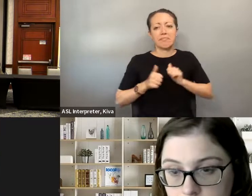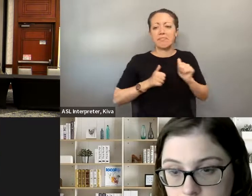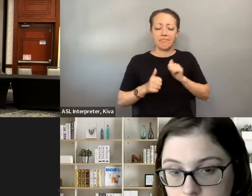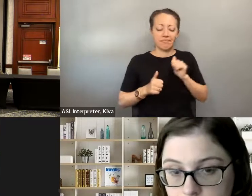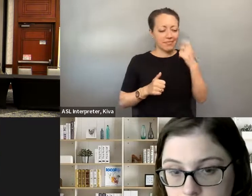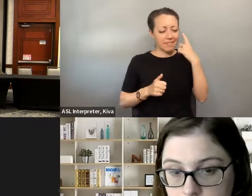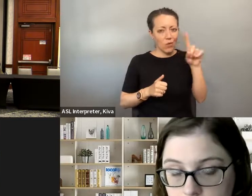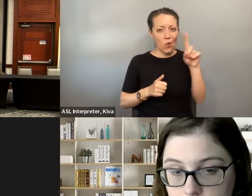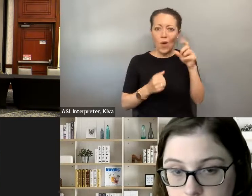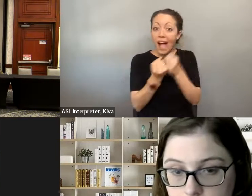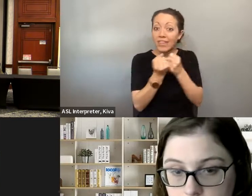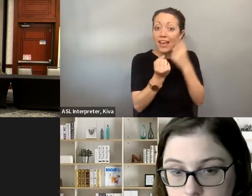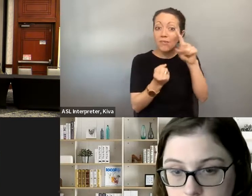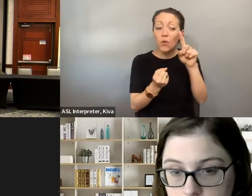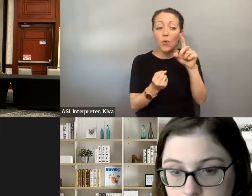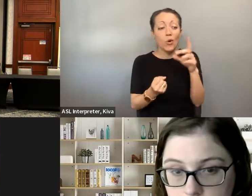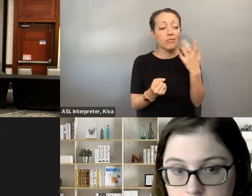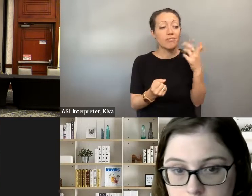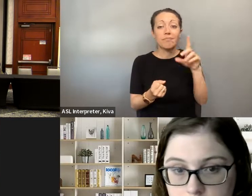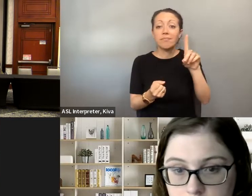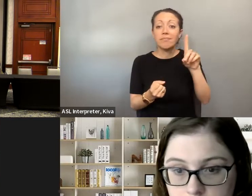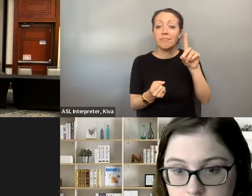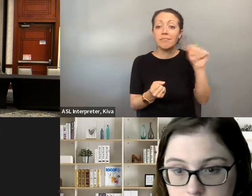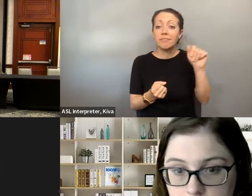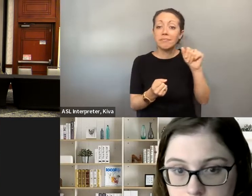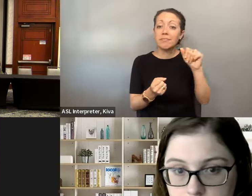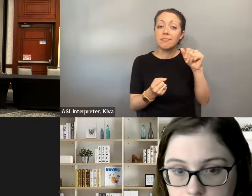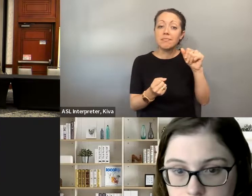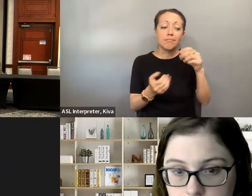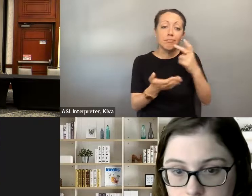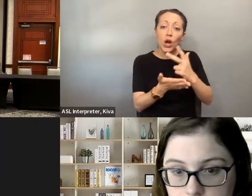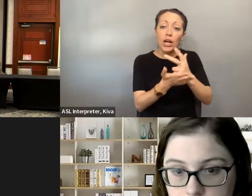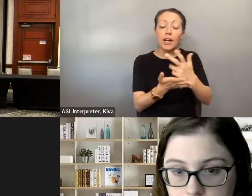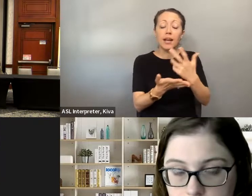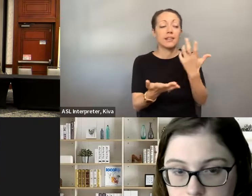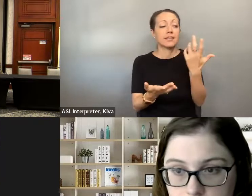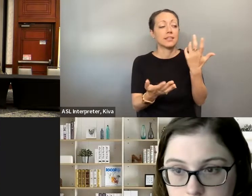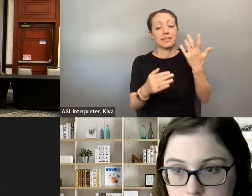work through it and even with my time on the community development board before I got on council, advocating for know it's just It's just one of those things, you just have to work through it, and you know, even with my time on the Community Development Board before I got on Council advocating you know, for for disabled parking spaces, and to make sure that the buildings are accessible I think that that's also